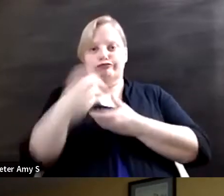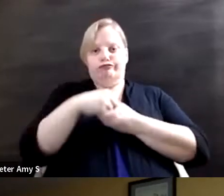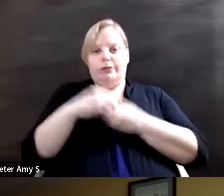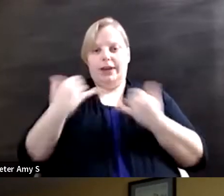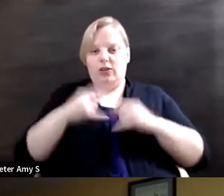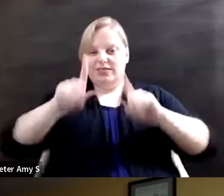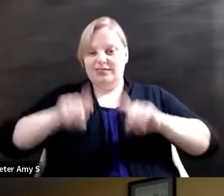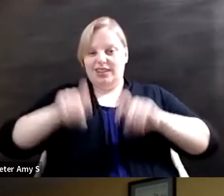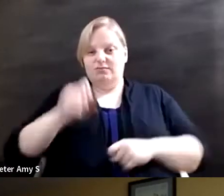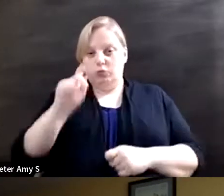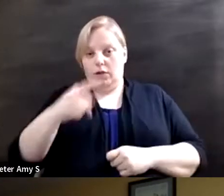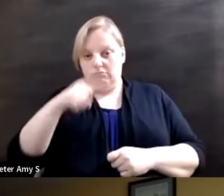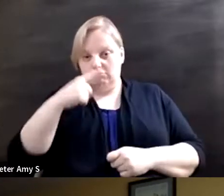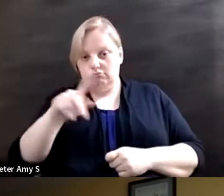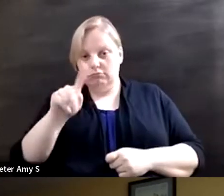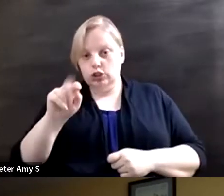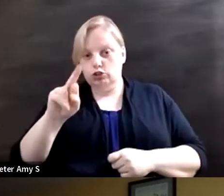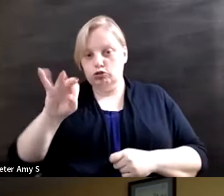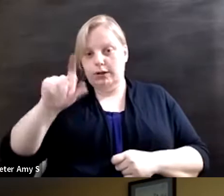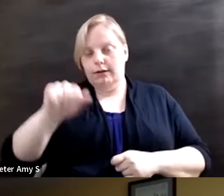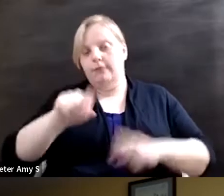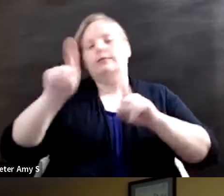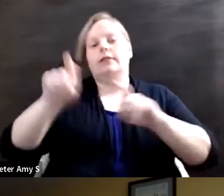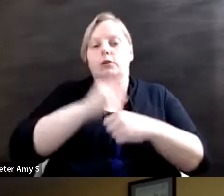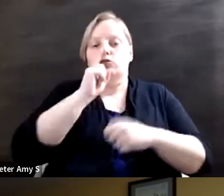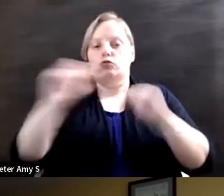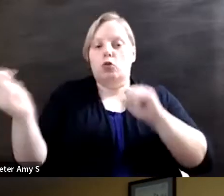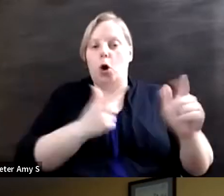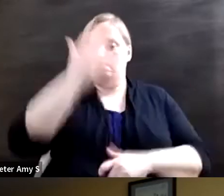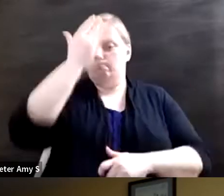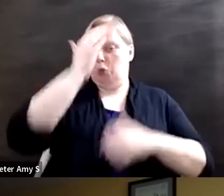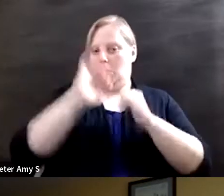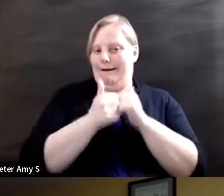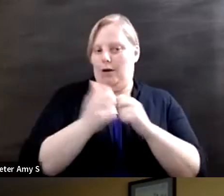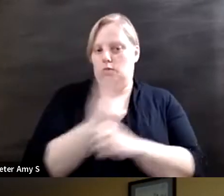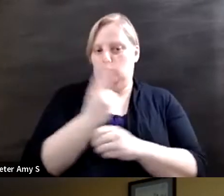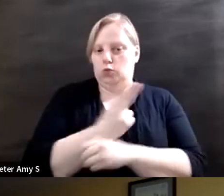okay Katrina to make sure that everyone is comfortable using the zoom programming